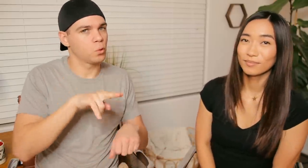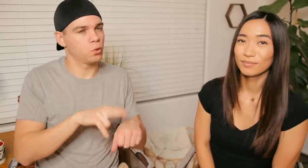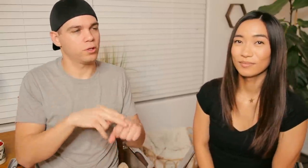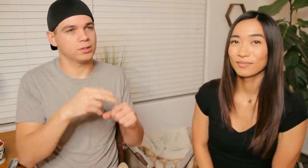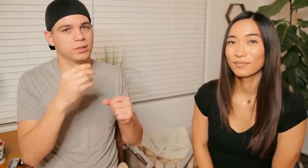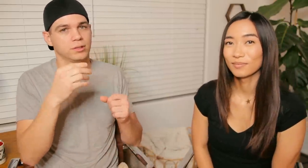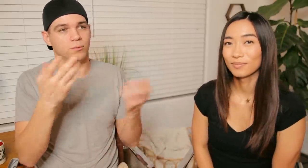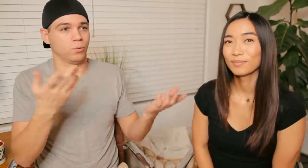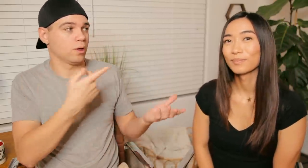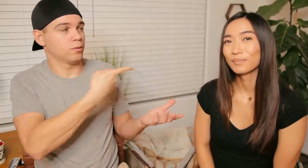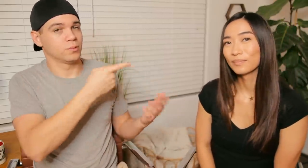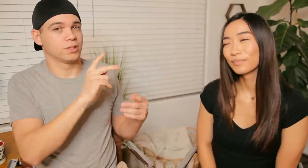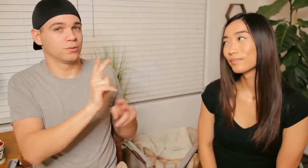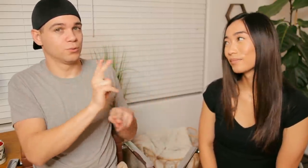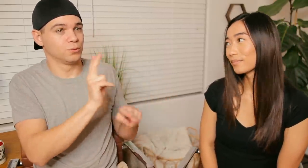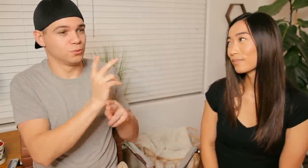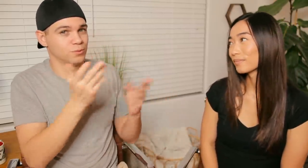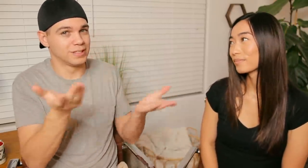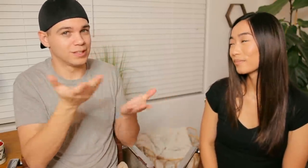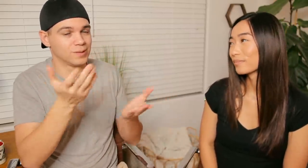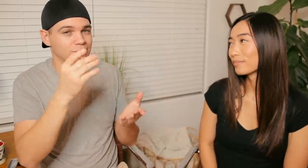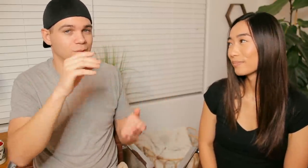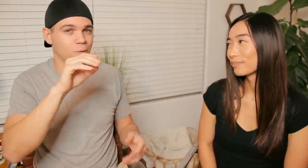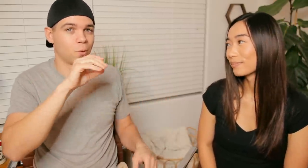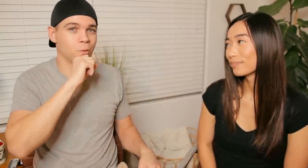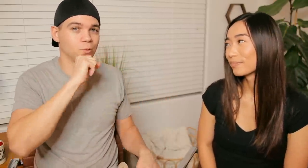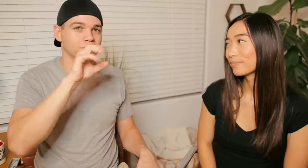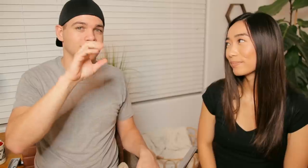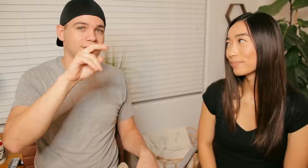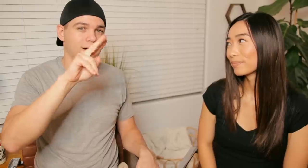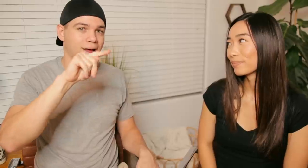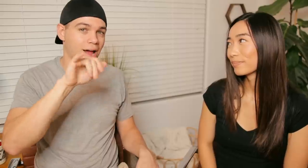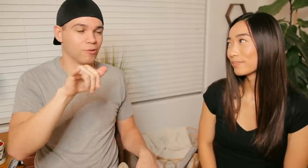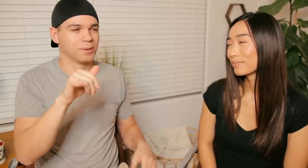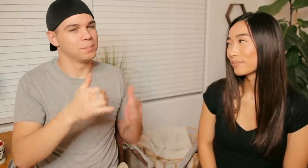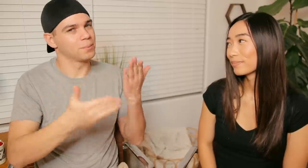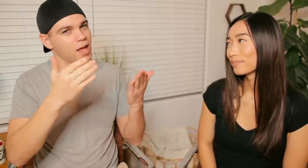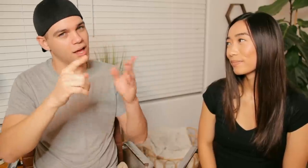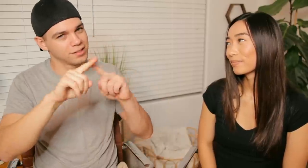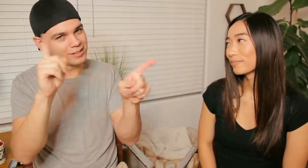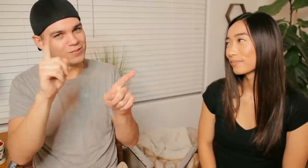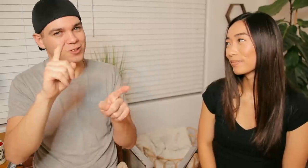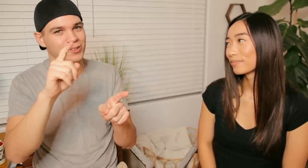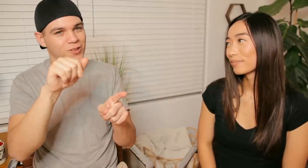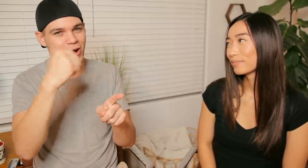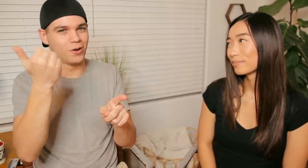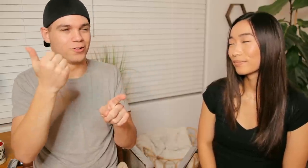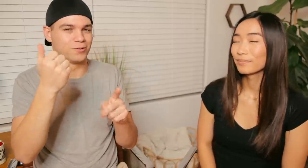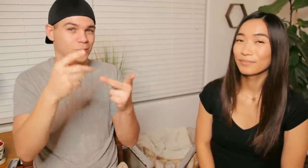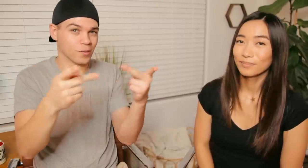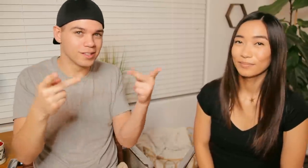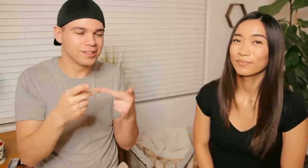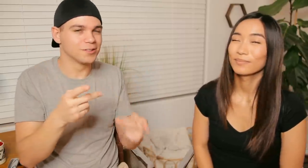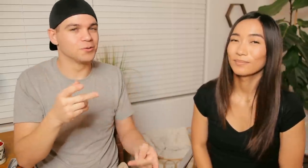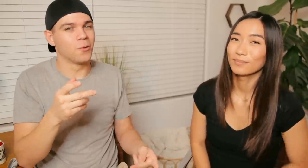of course, what we use here in Orange County🍊 may be different in other places